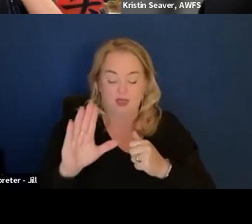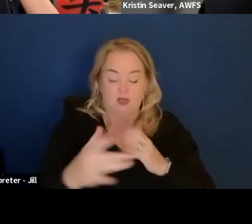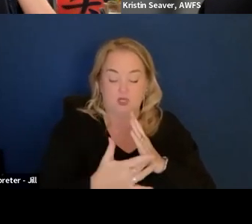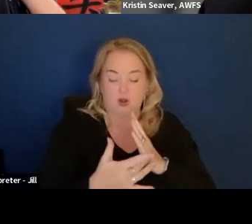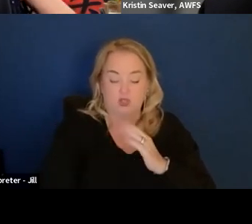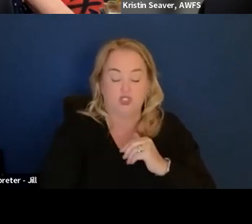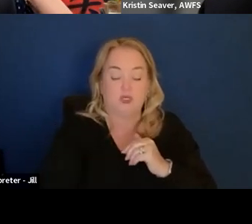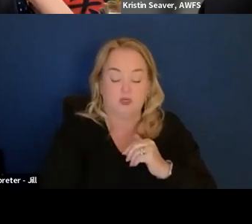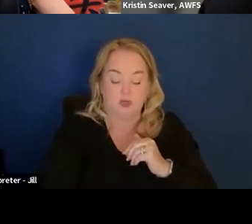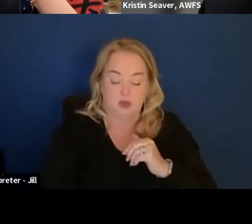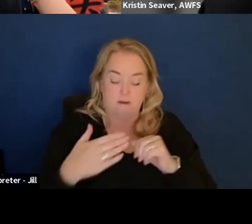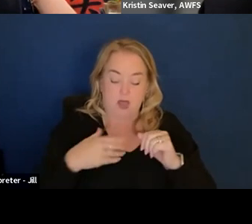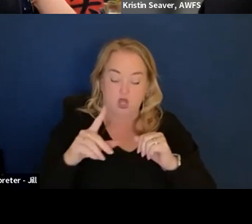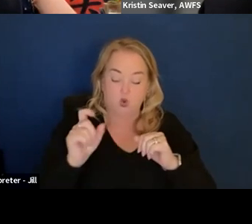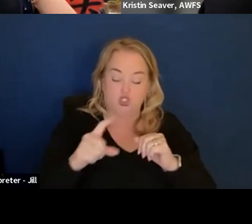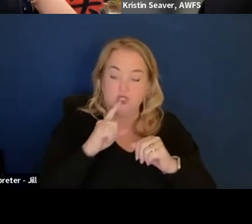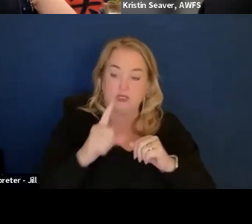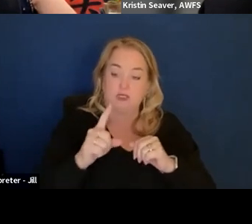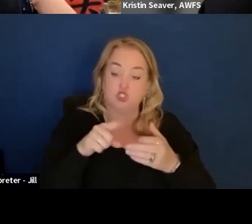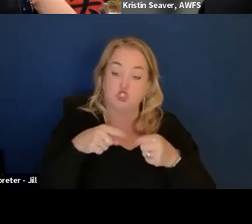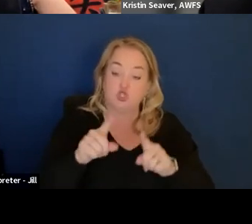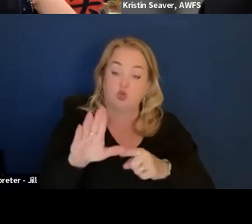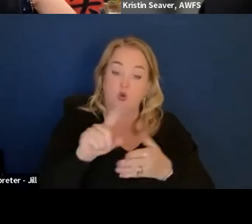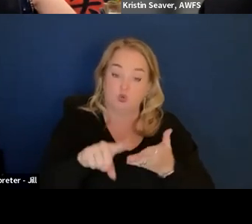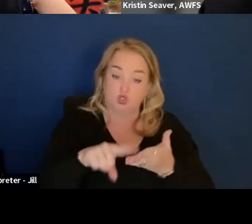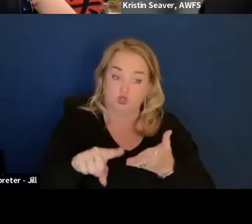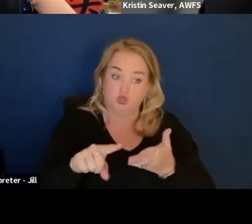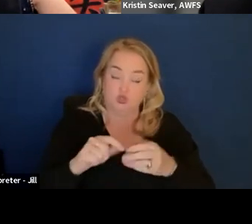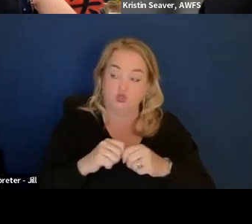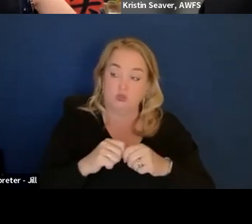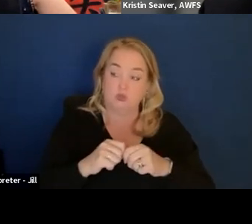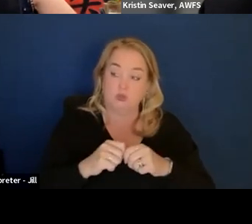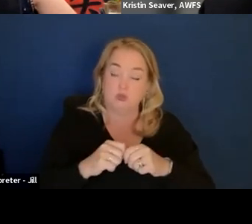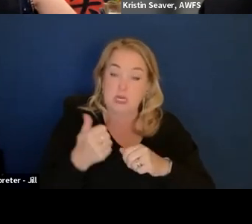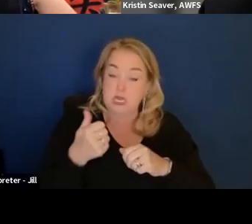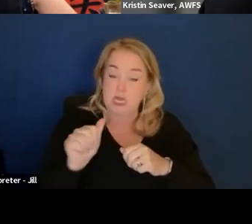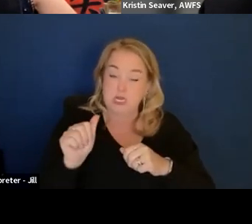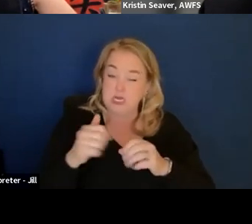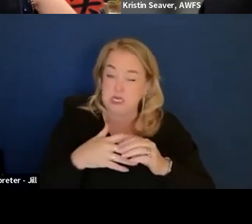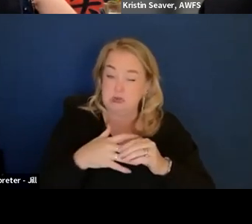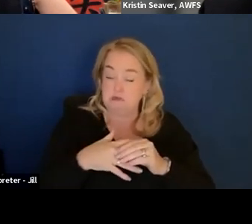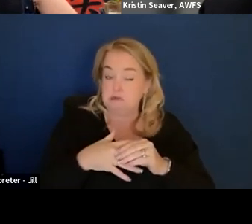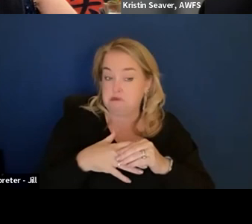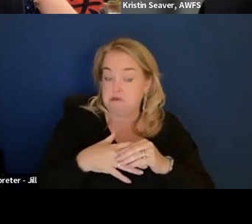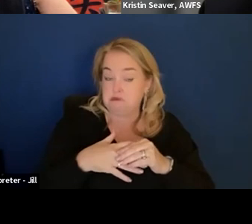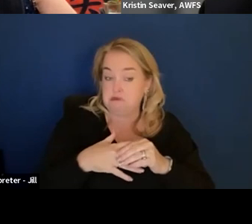(Audio breaking up) Do you think that each agency has to build their own? am I still there?